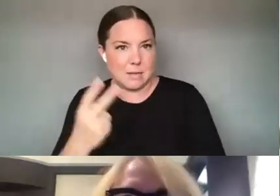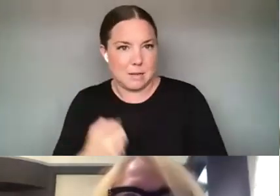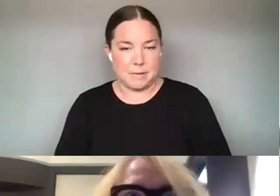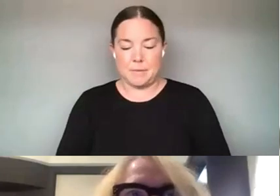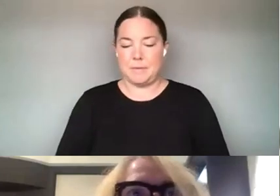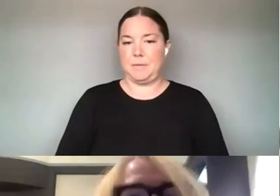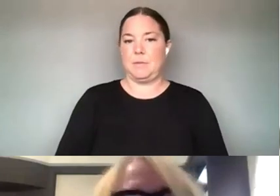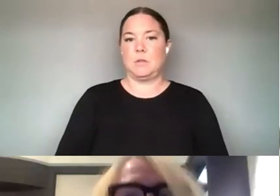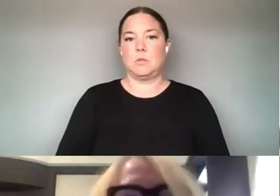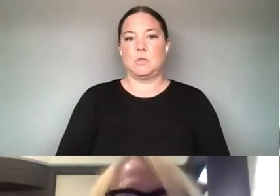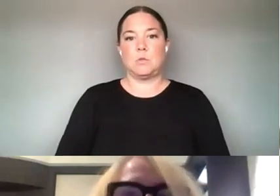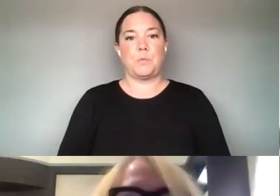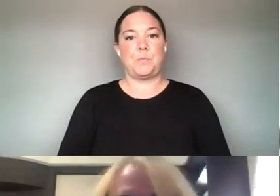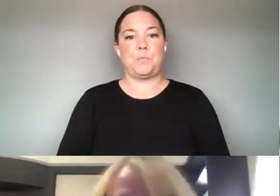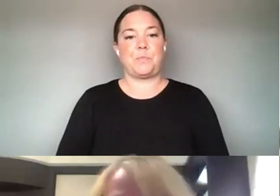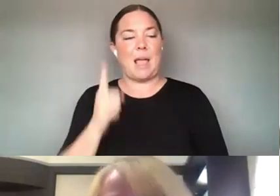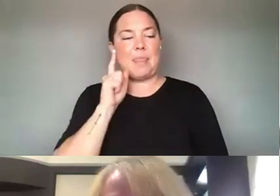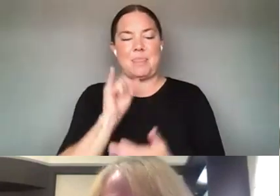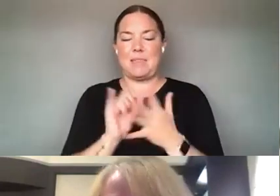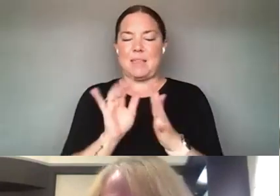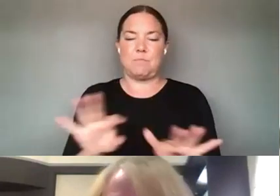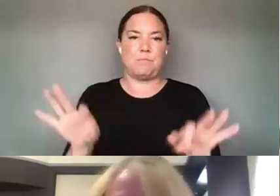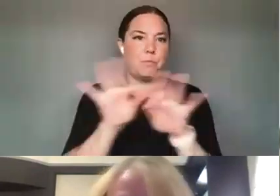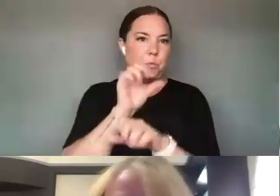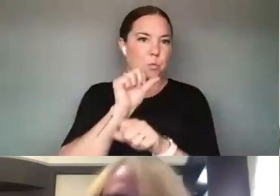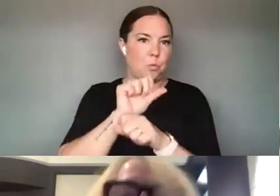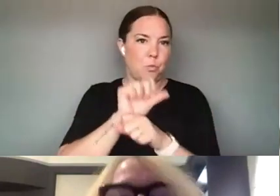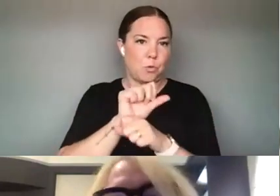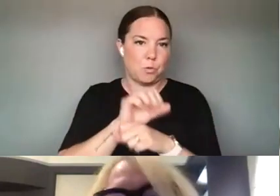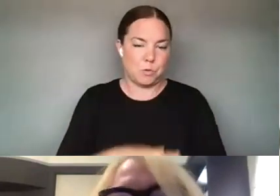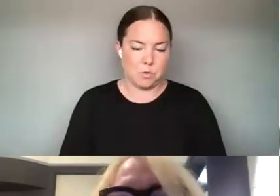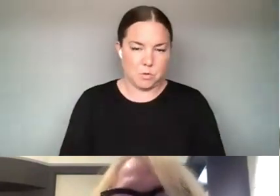THIS IS THE CRITICAL WORK THAT THEY'RE DOING. AND I THINK I'LL COME BACK TO TALKING ABOUT,